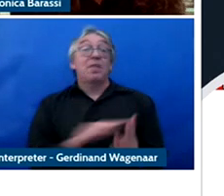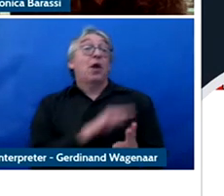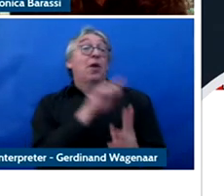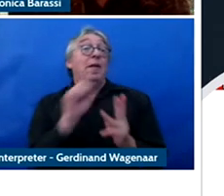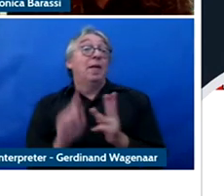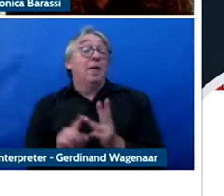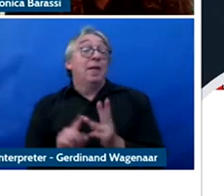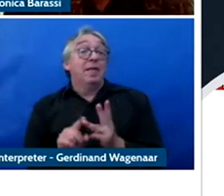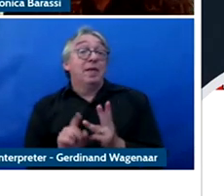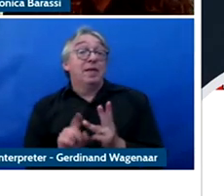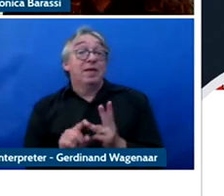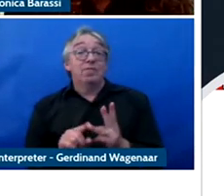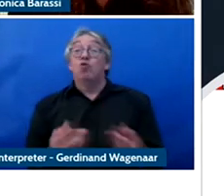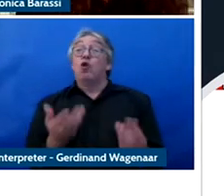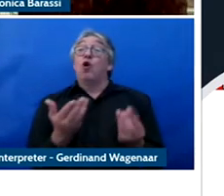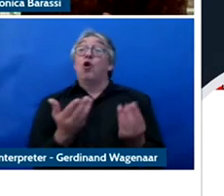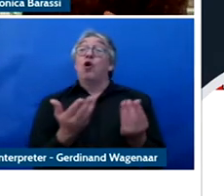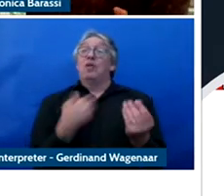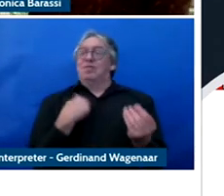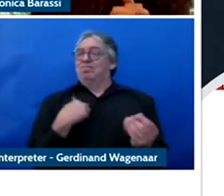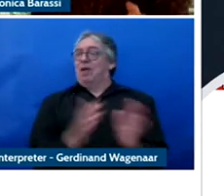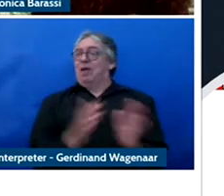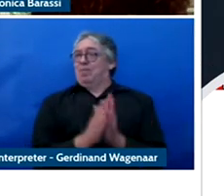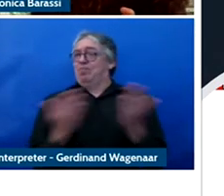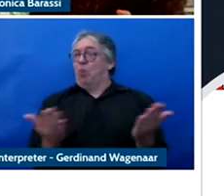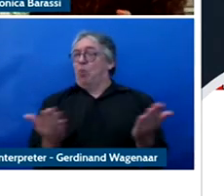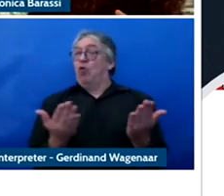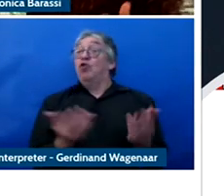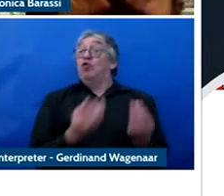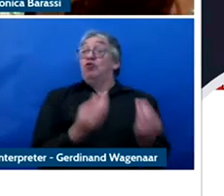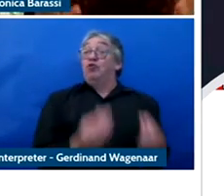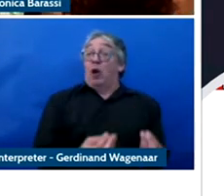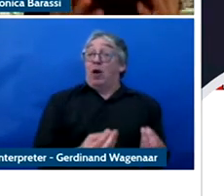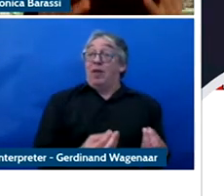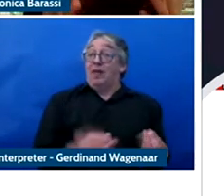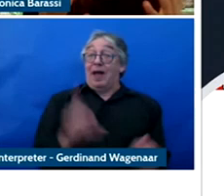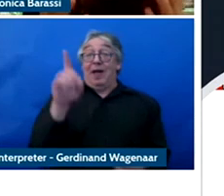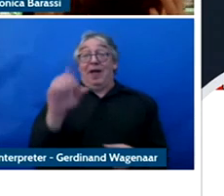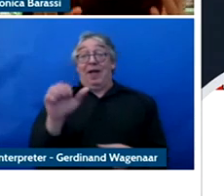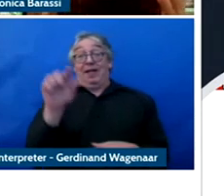main pointer of the data citizen book which, is another way in which you can